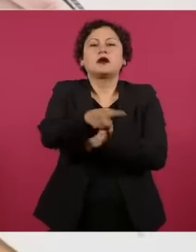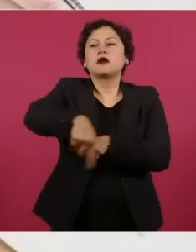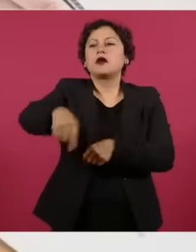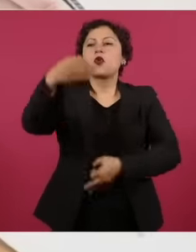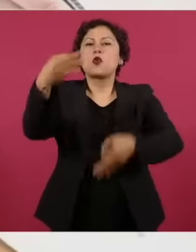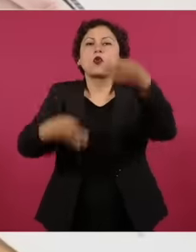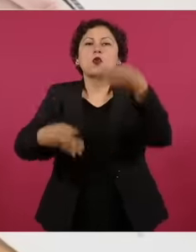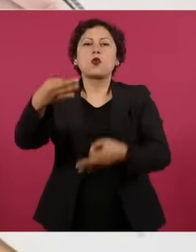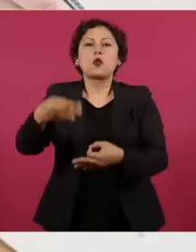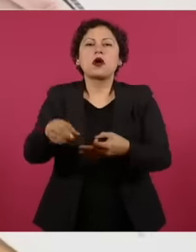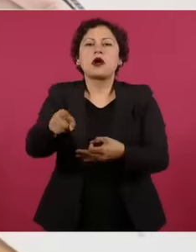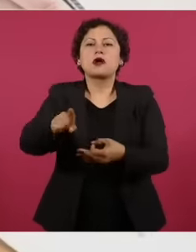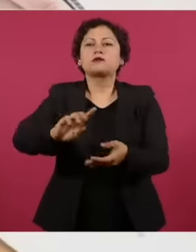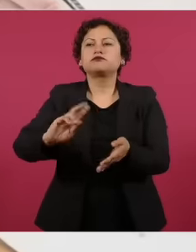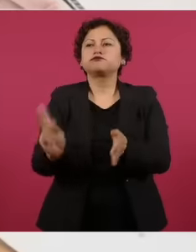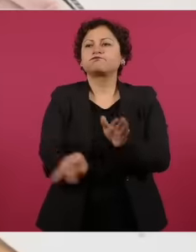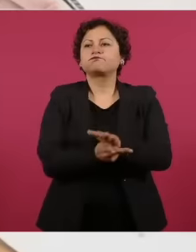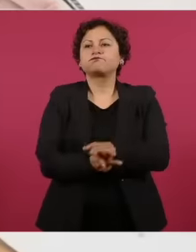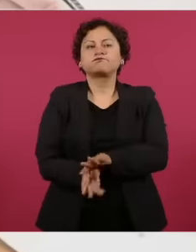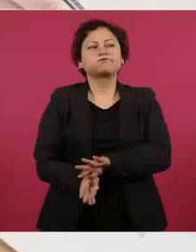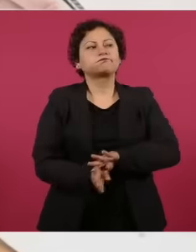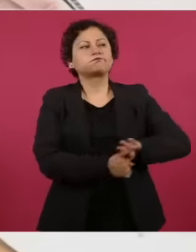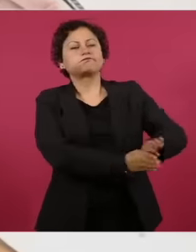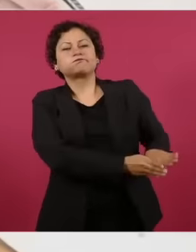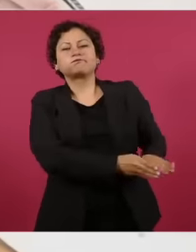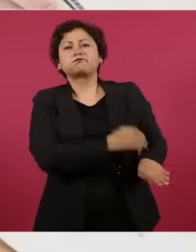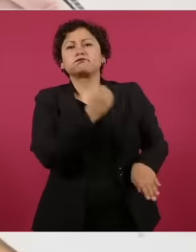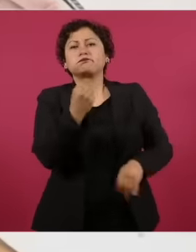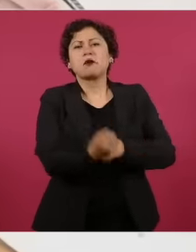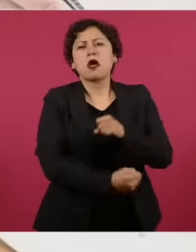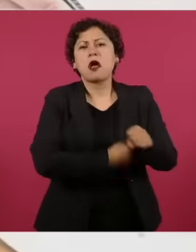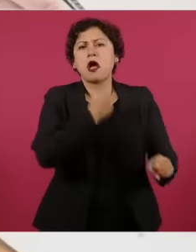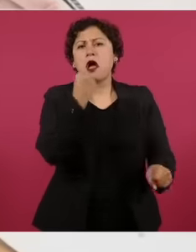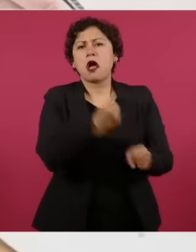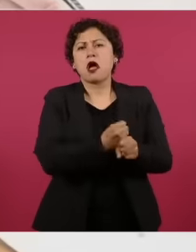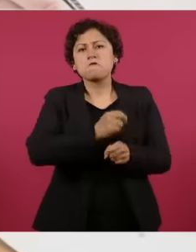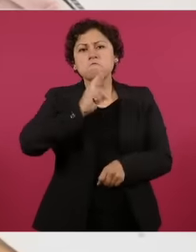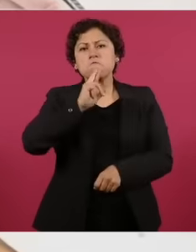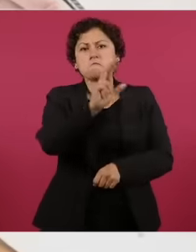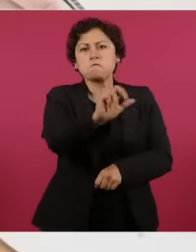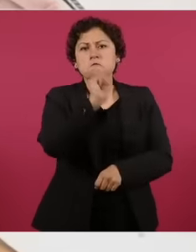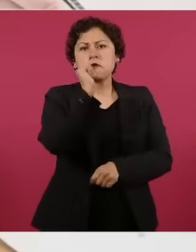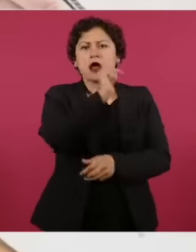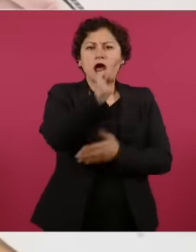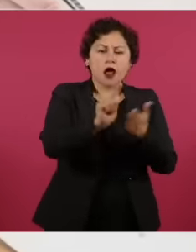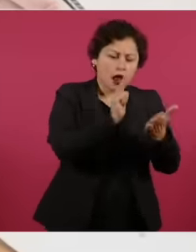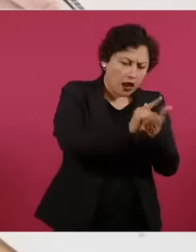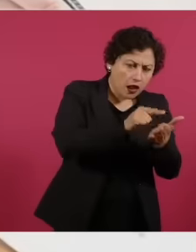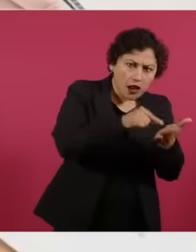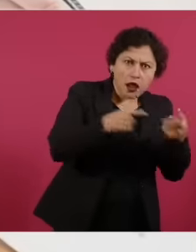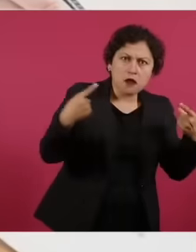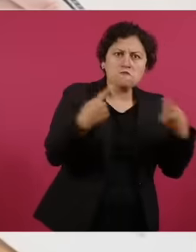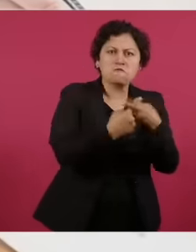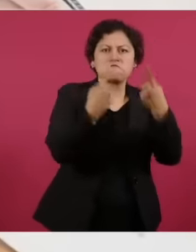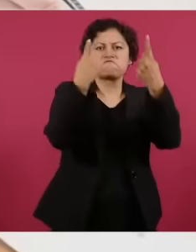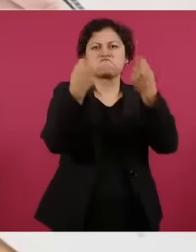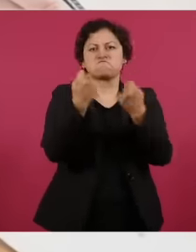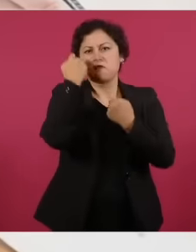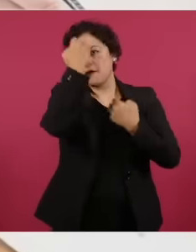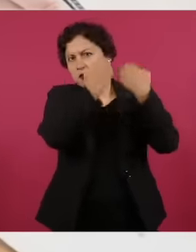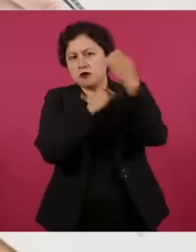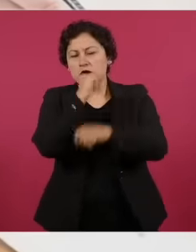there for months or even years without being resolved. What is currently being proposed? First of all, every 9 years